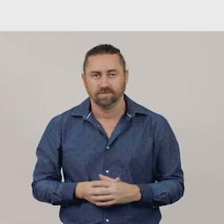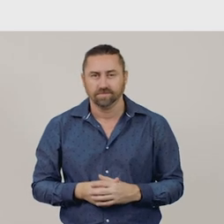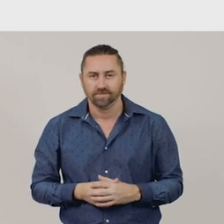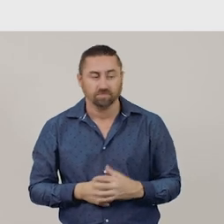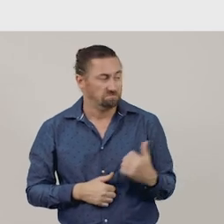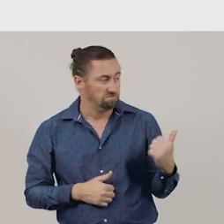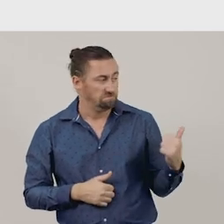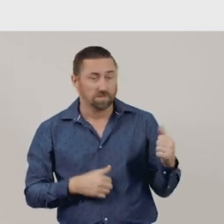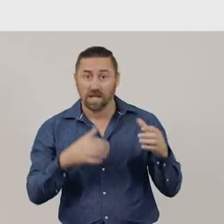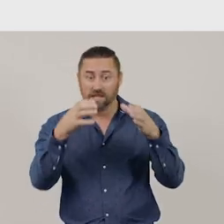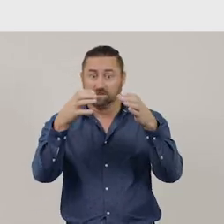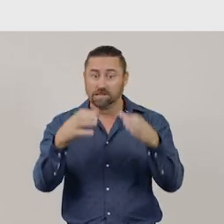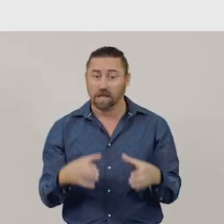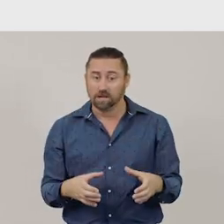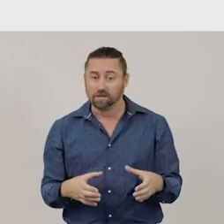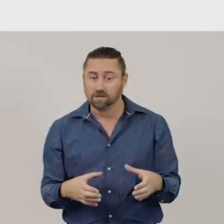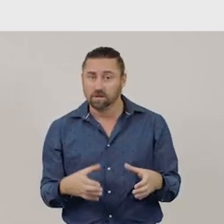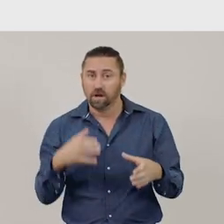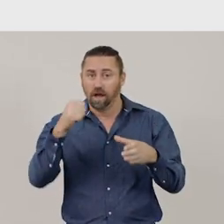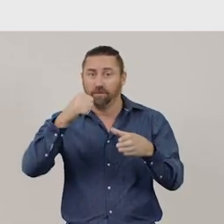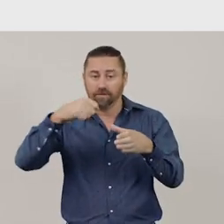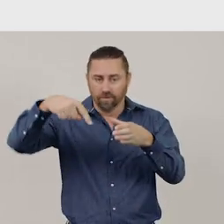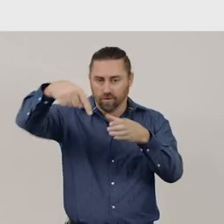A cylinder has two circular faces.